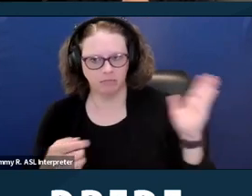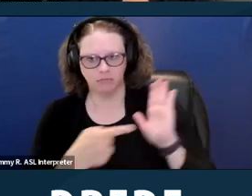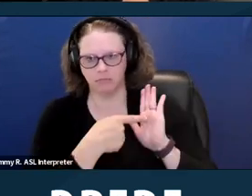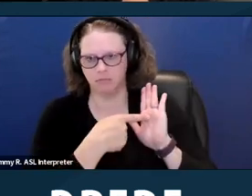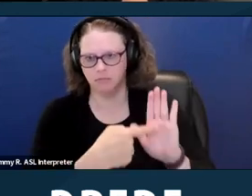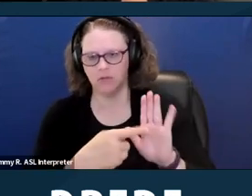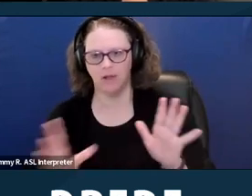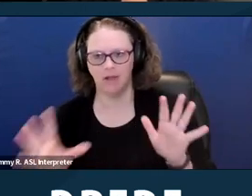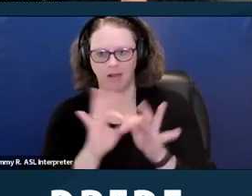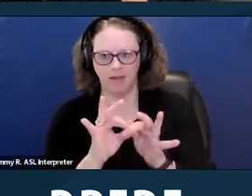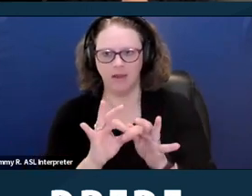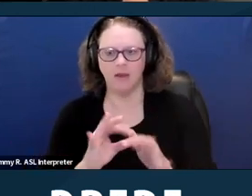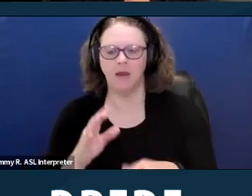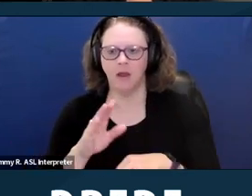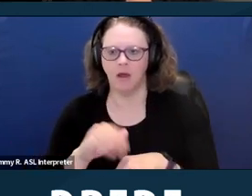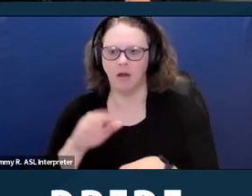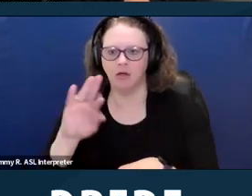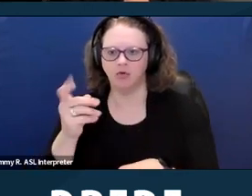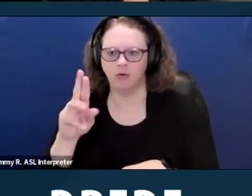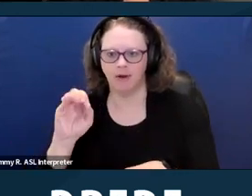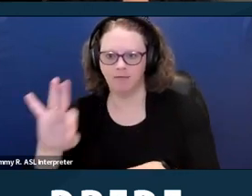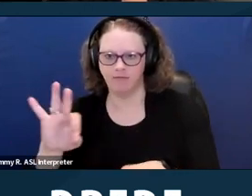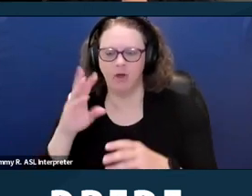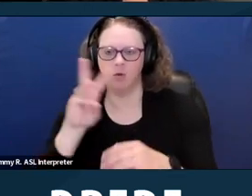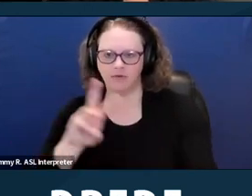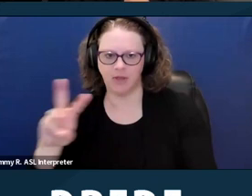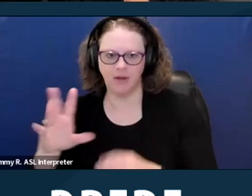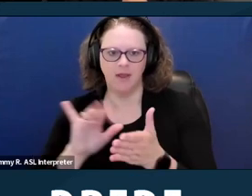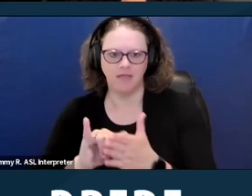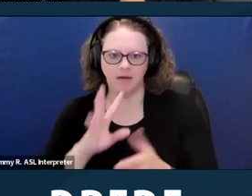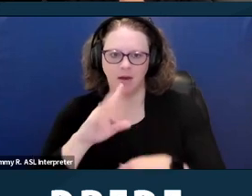called Speaking The Truth About Section Eight that kind of pushes back against some